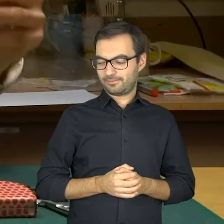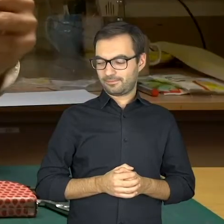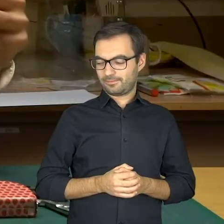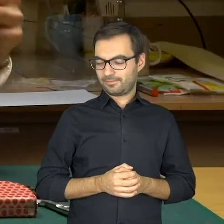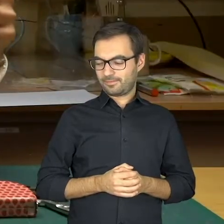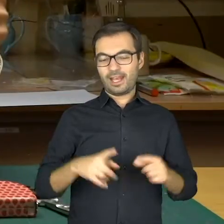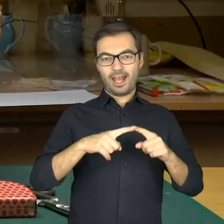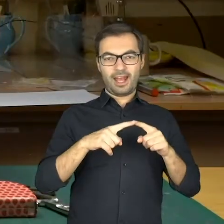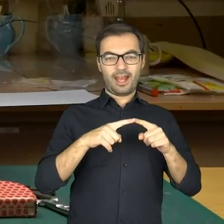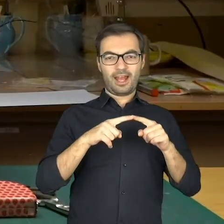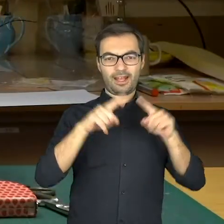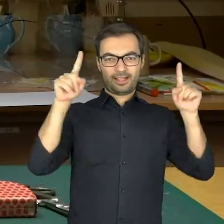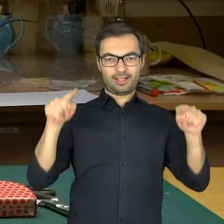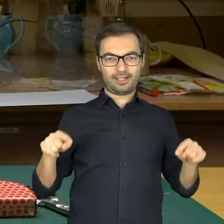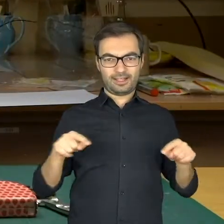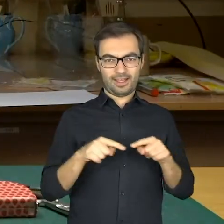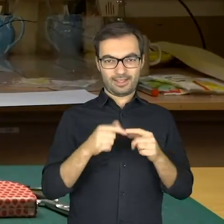a sheet of paper